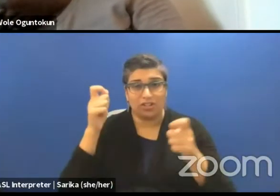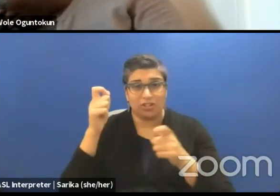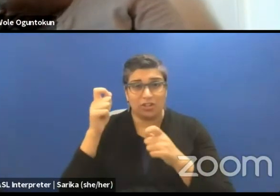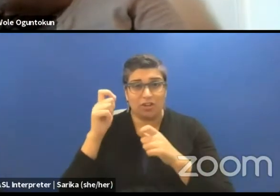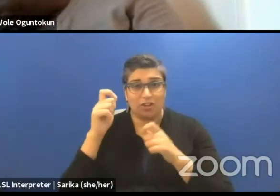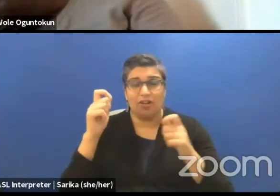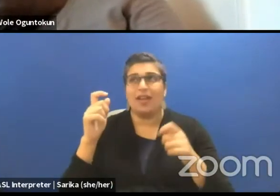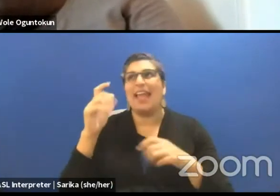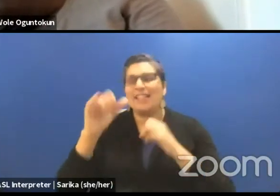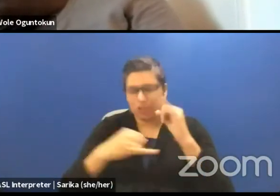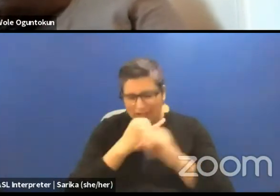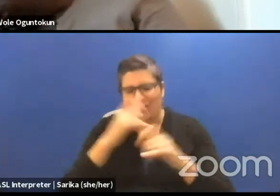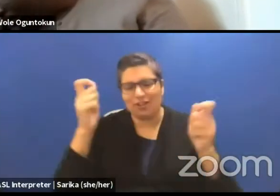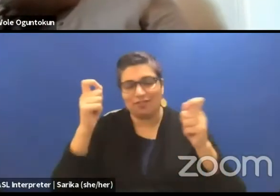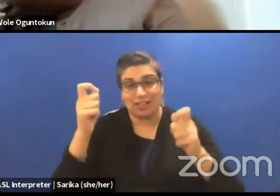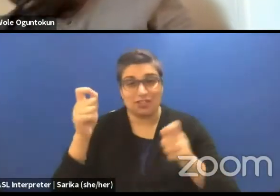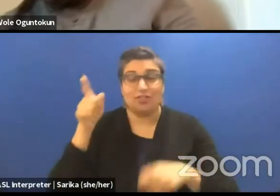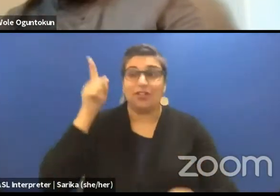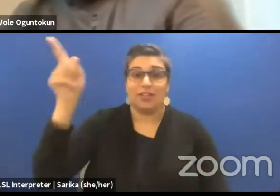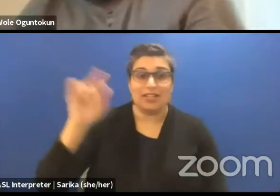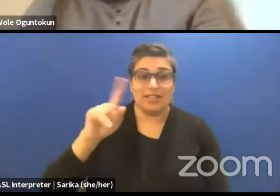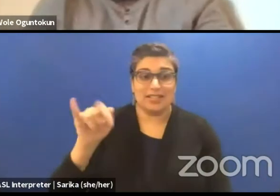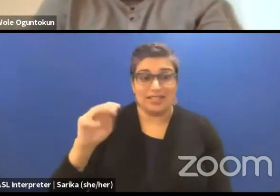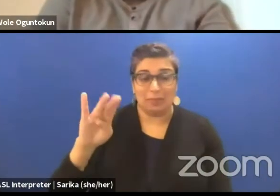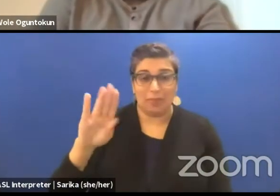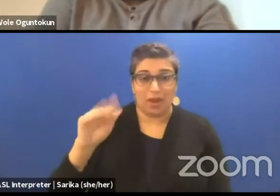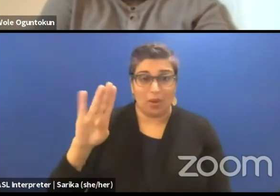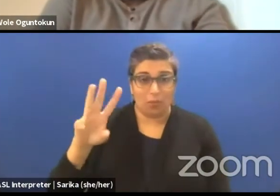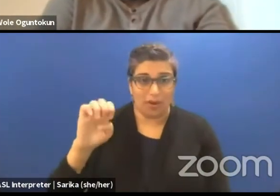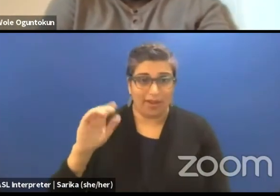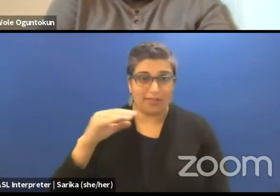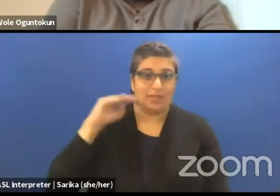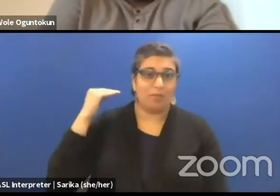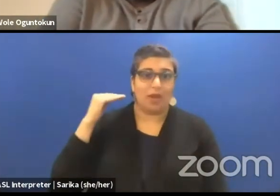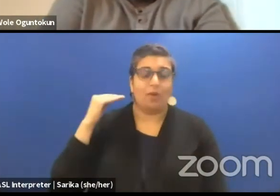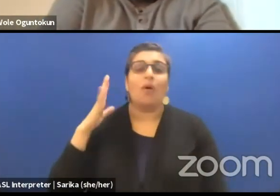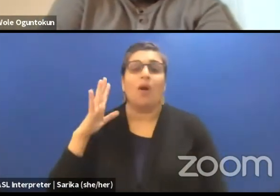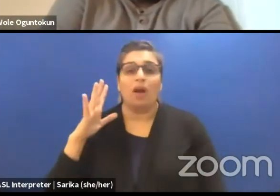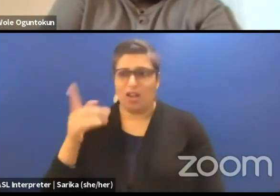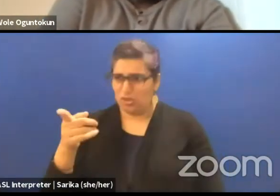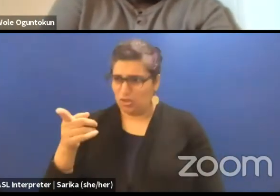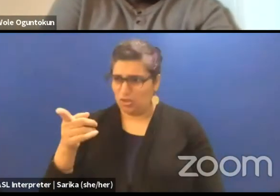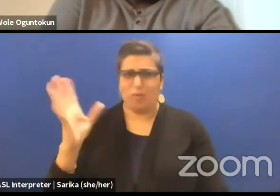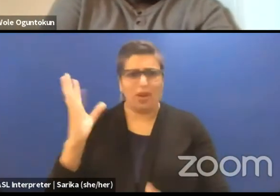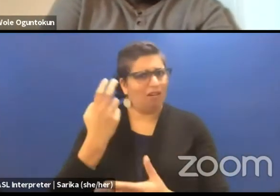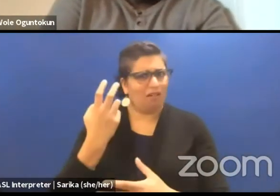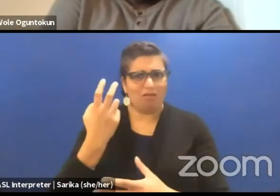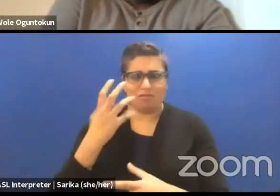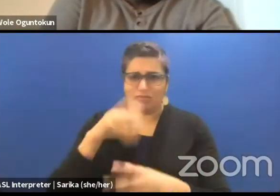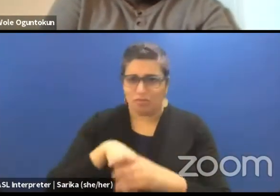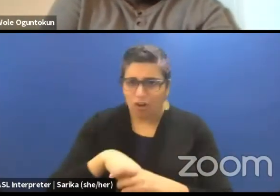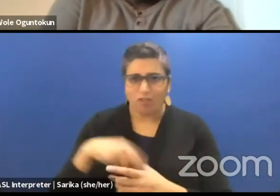and you are the curator of that Lloyd. And also you've been part of other festivals and seasons and all of that.